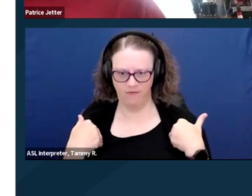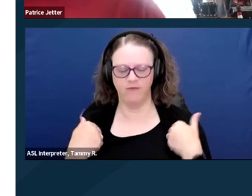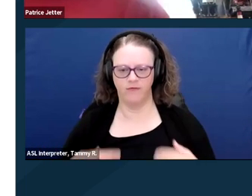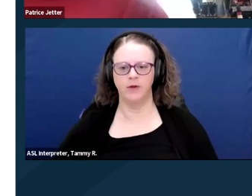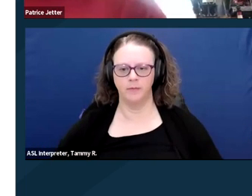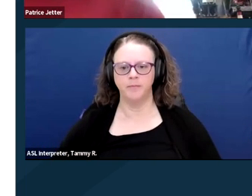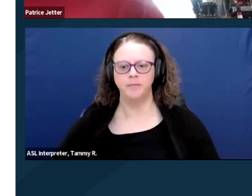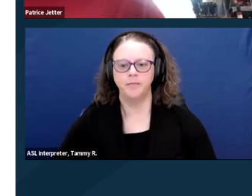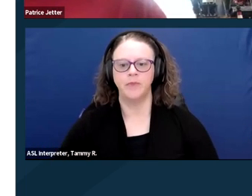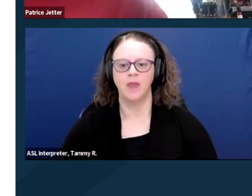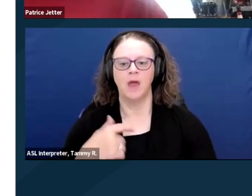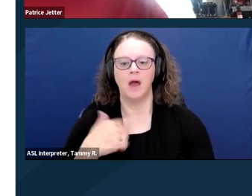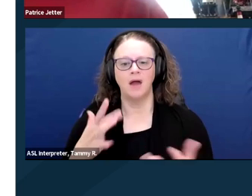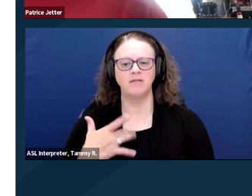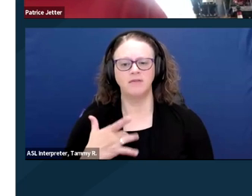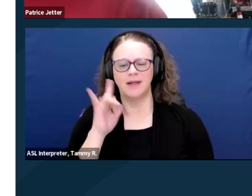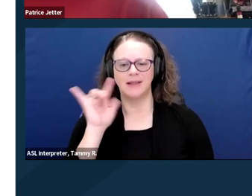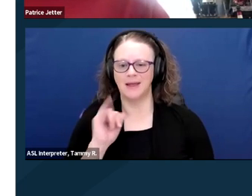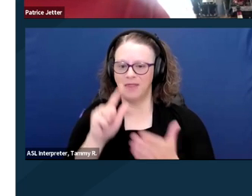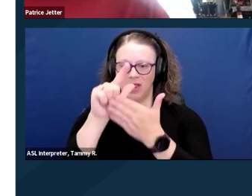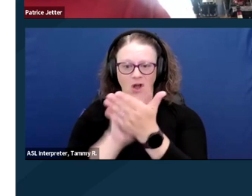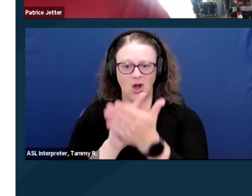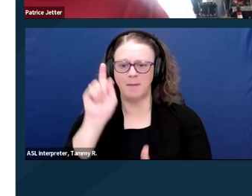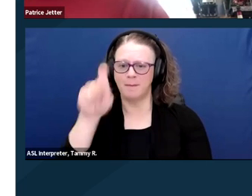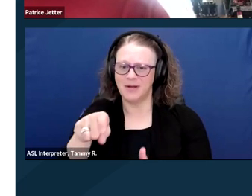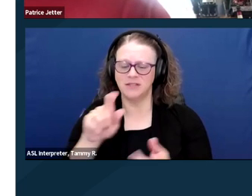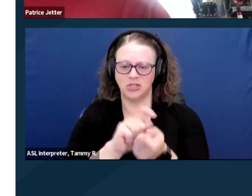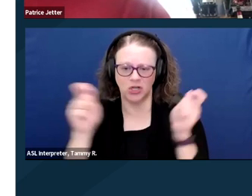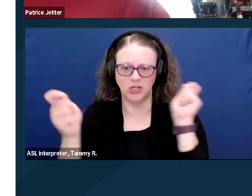I just feel that the law needs to change so that people